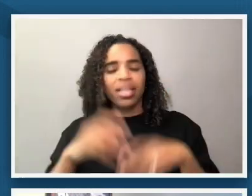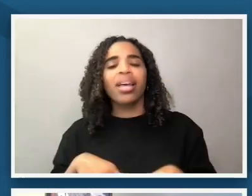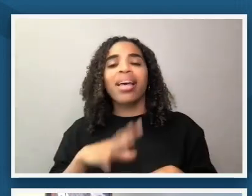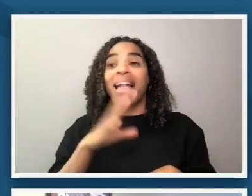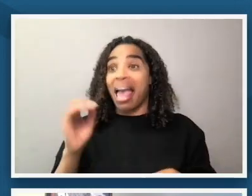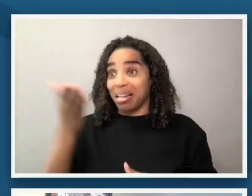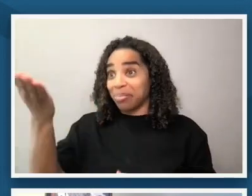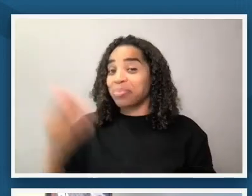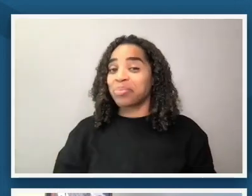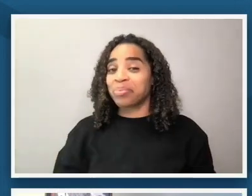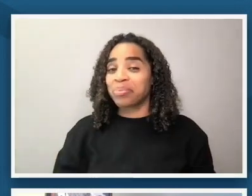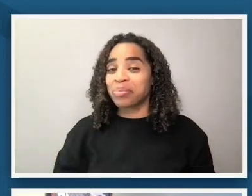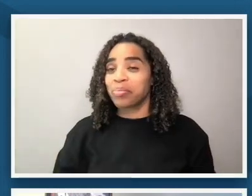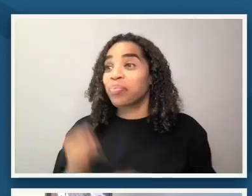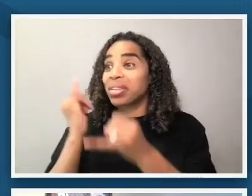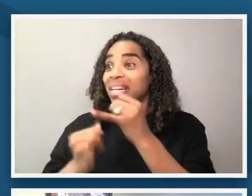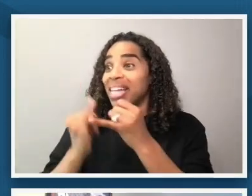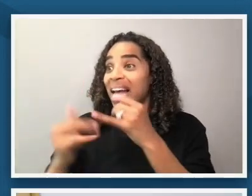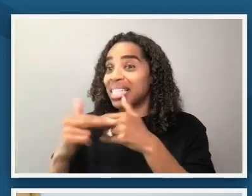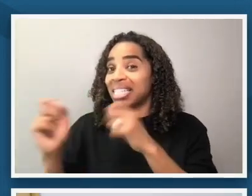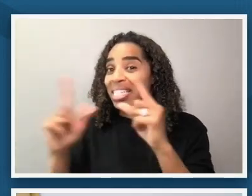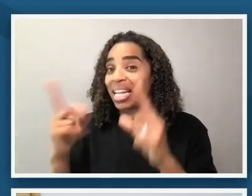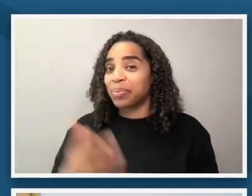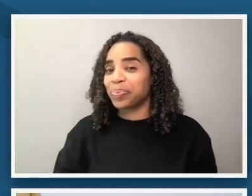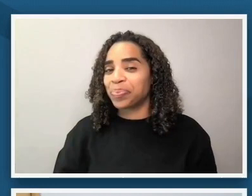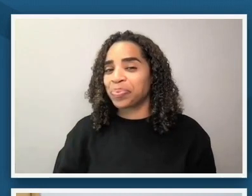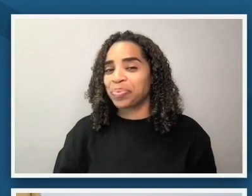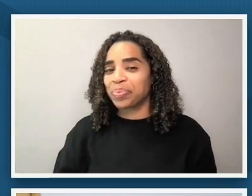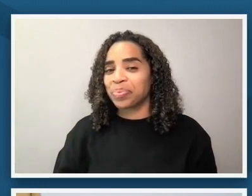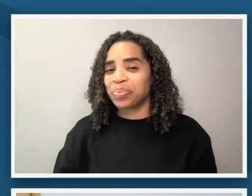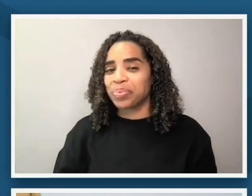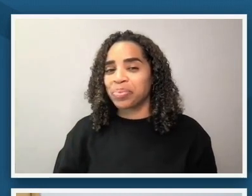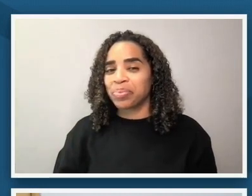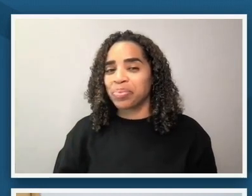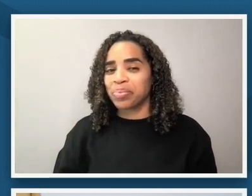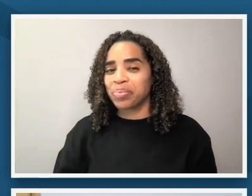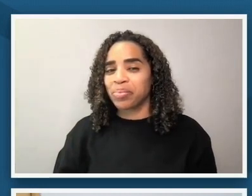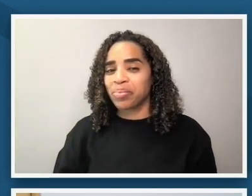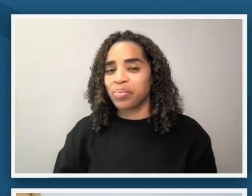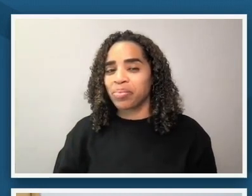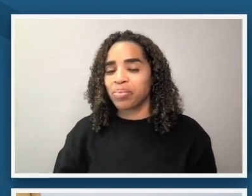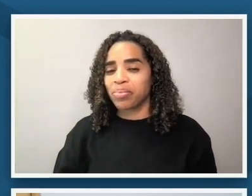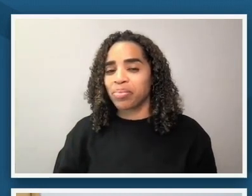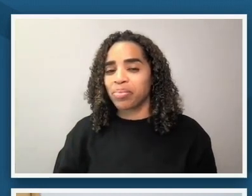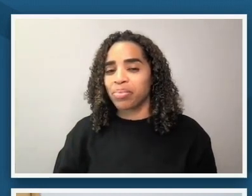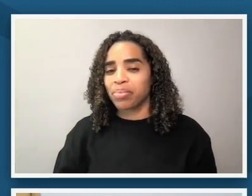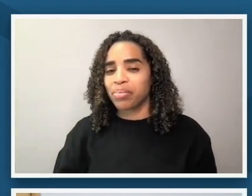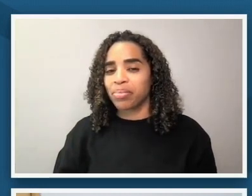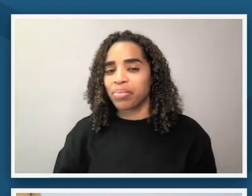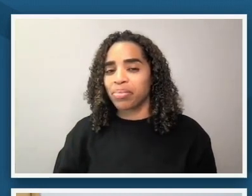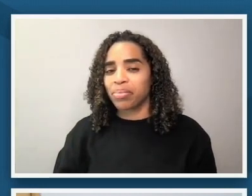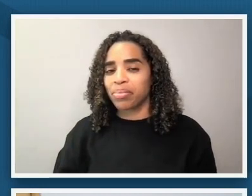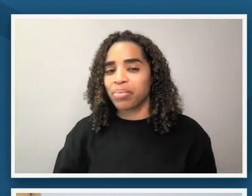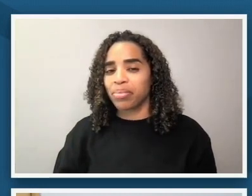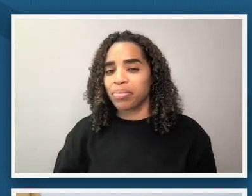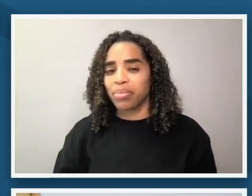you for the last slide absolutely where are the inheritors of this